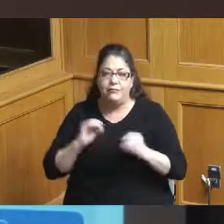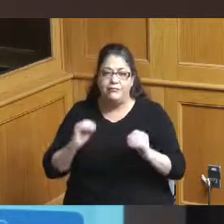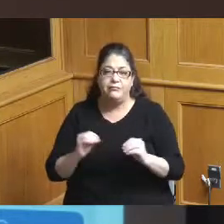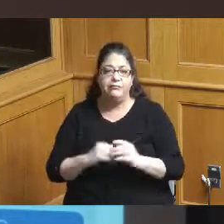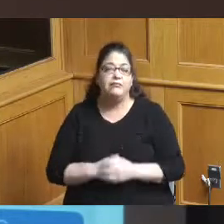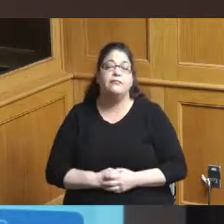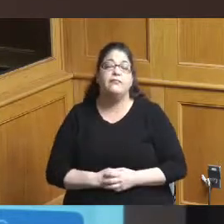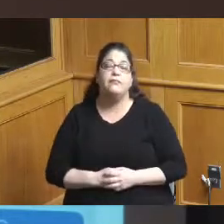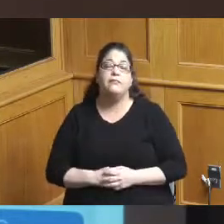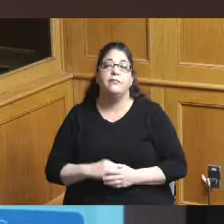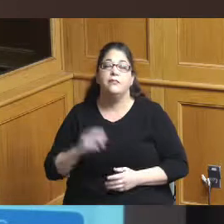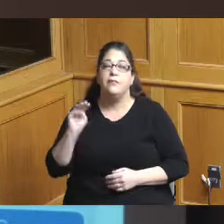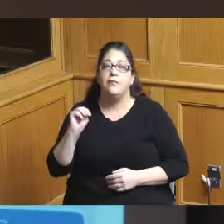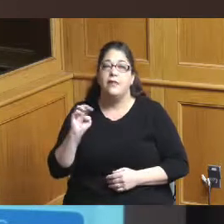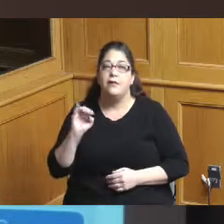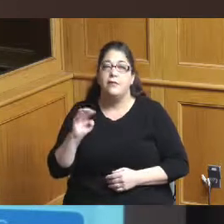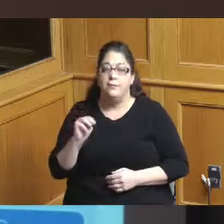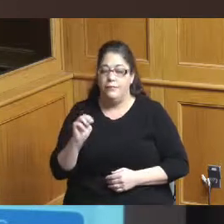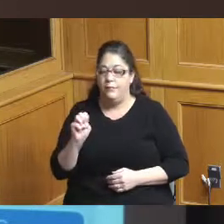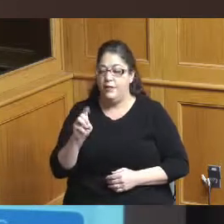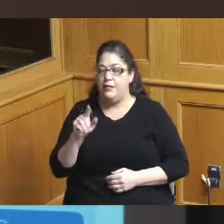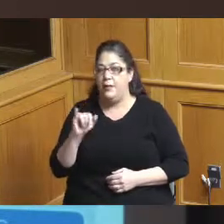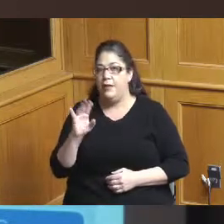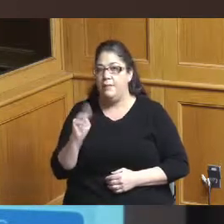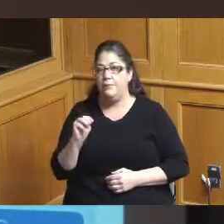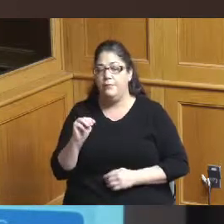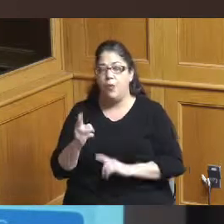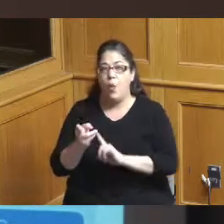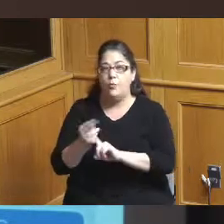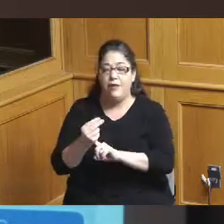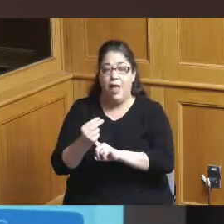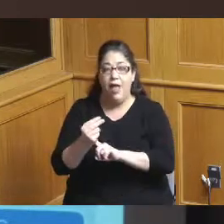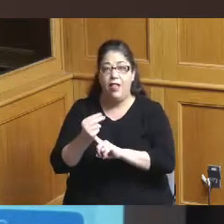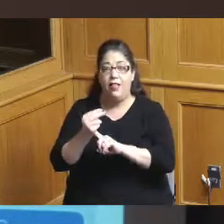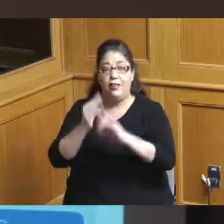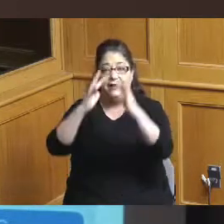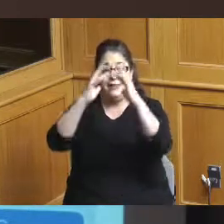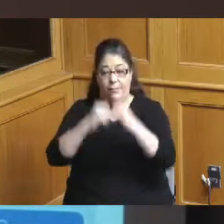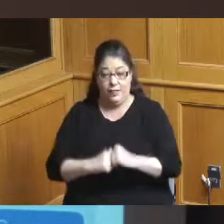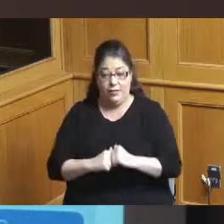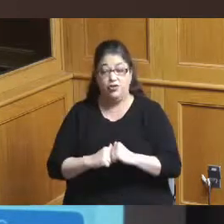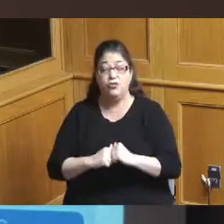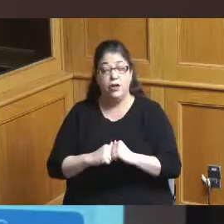the millennium hotel demolition is is on time and on budget for completion in the summer of